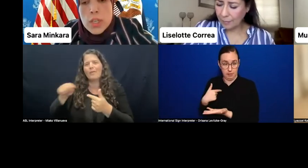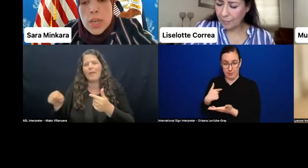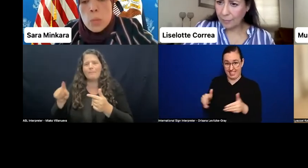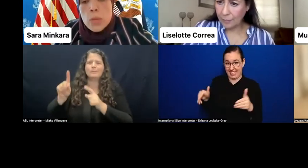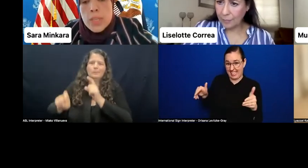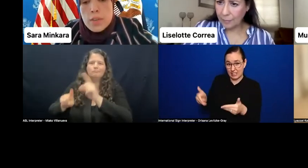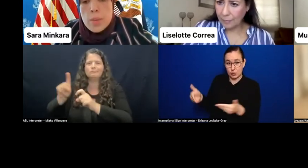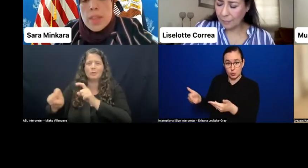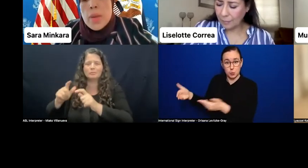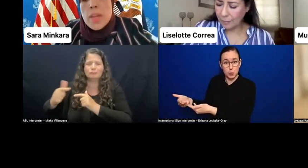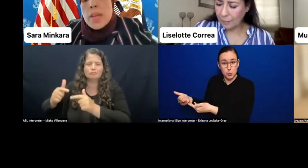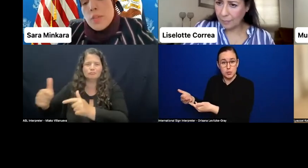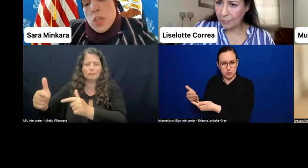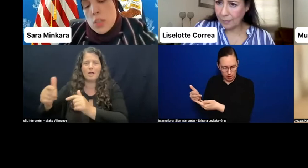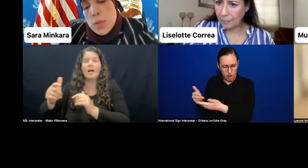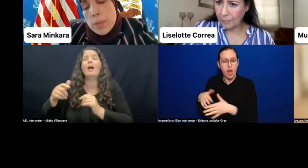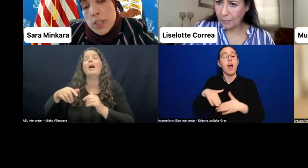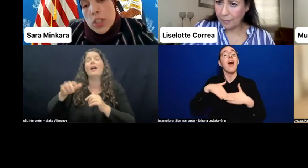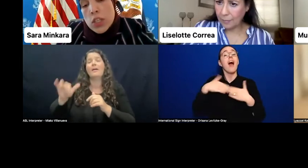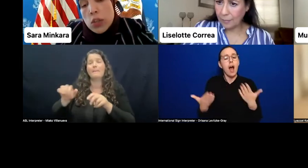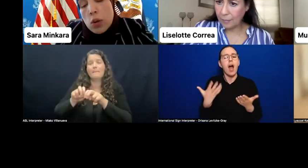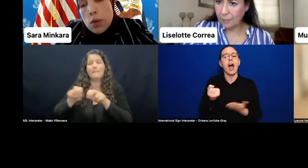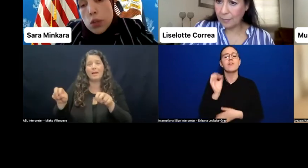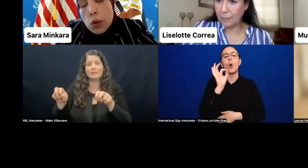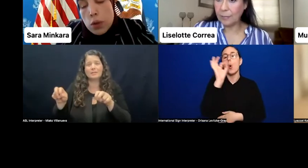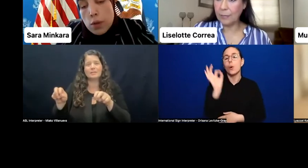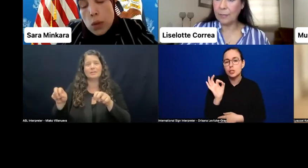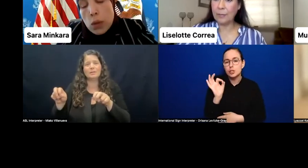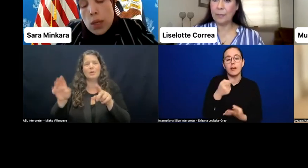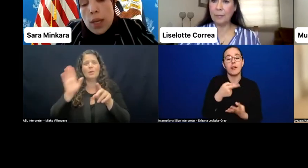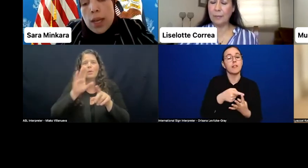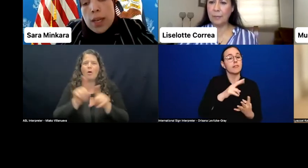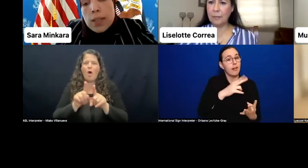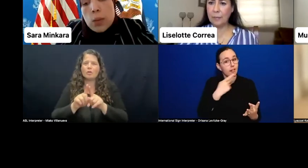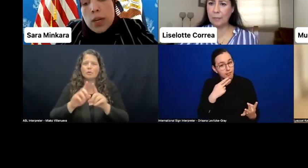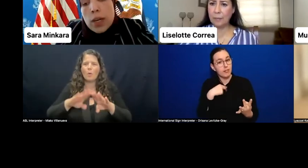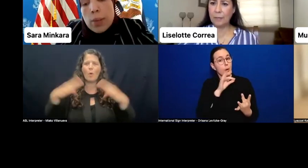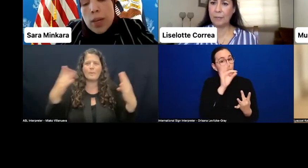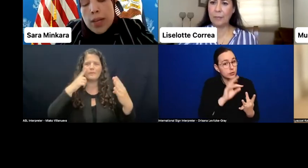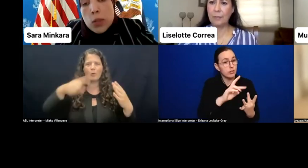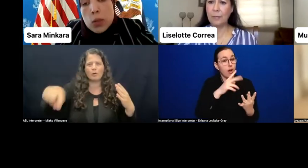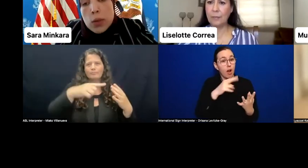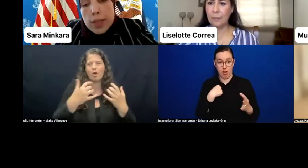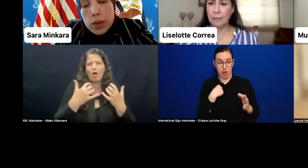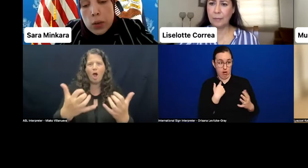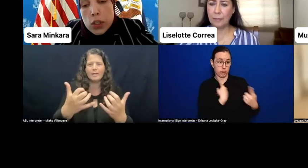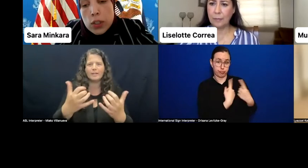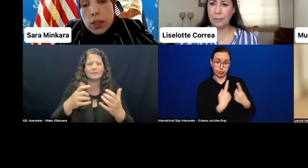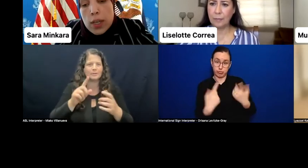And then we'll take it from there. And then after each speaker, I'm actually going to turn it over to all of you, and where I'm going to ask you guys a question.